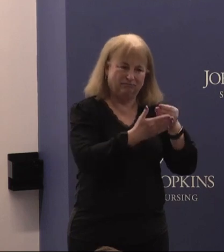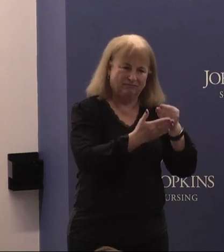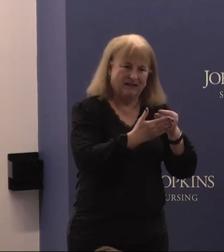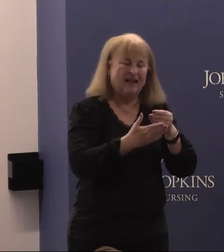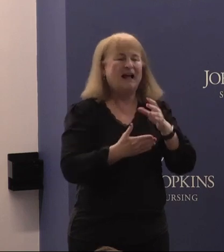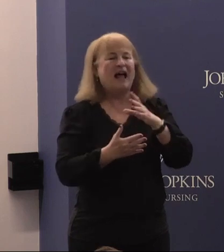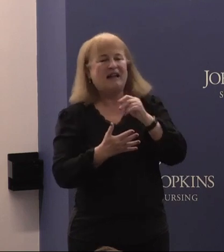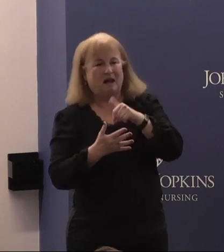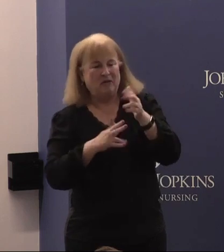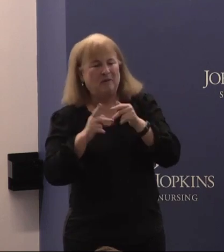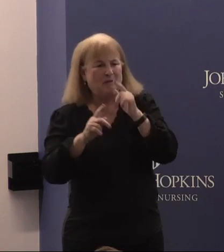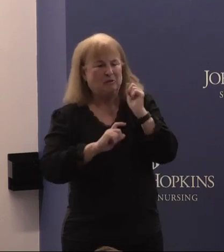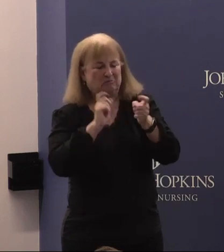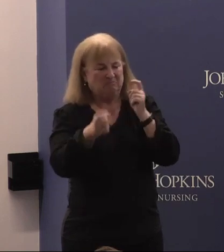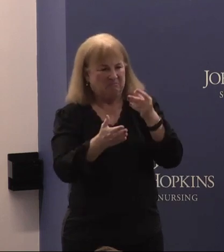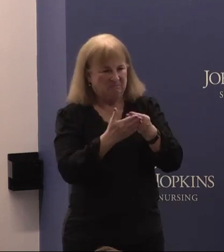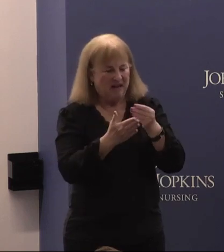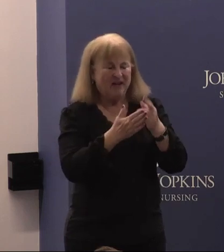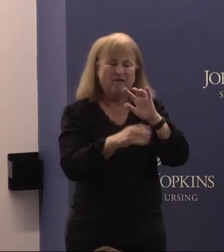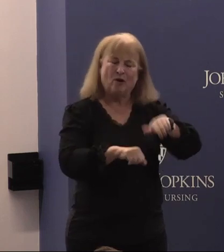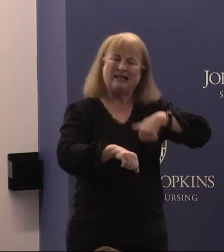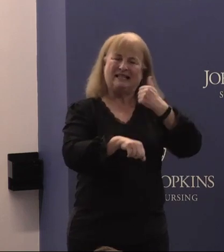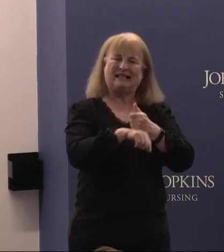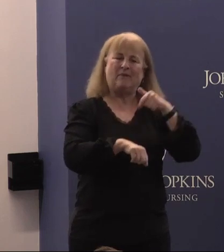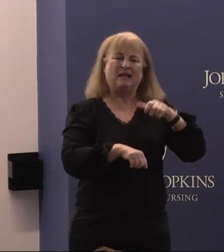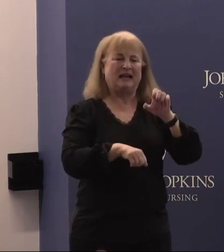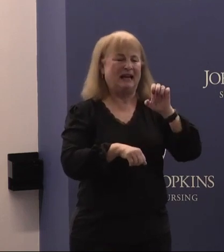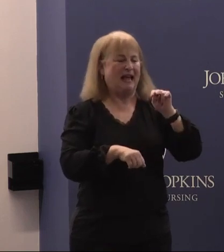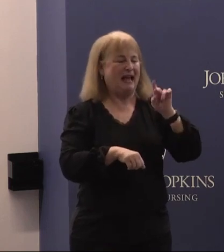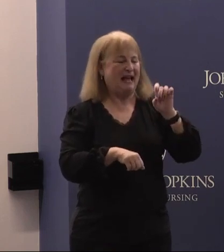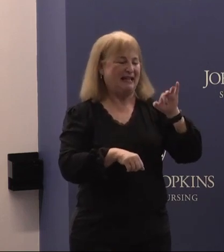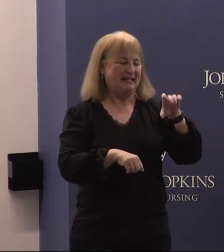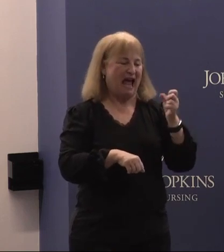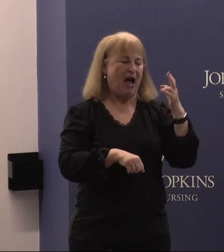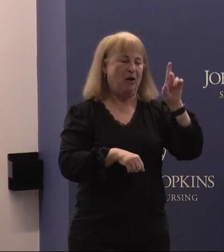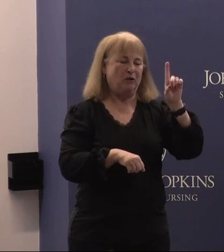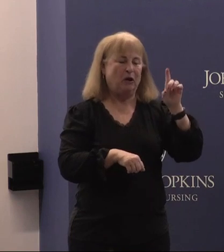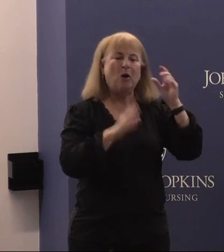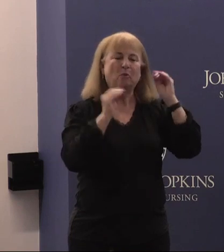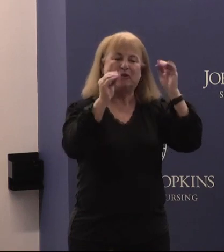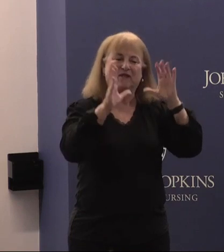Joshua l Steiner for establishing the endowed professorship of Disability, health and